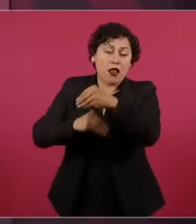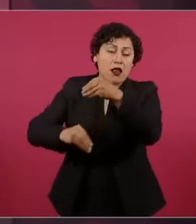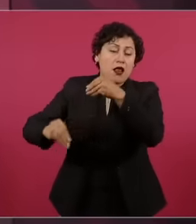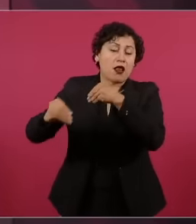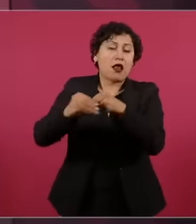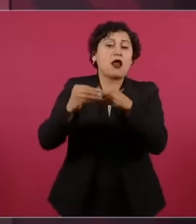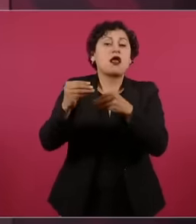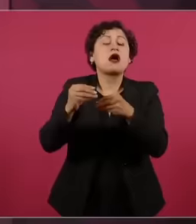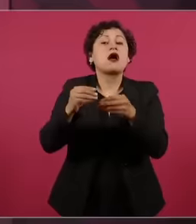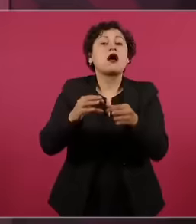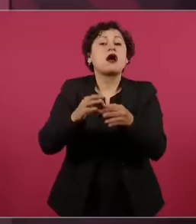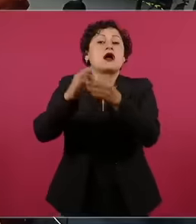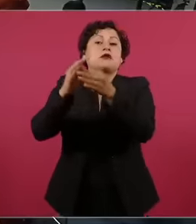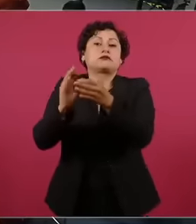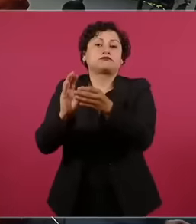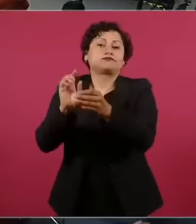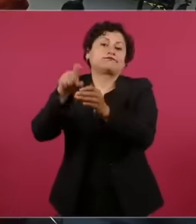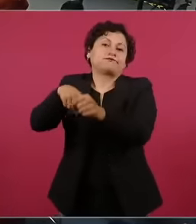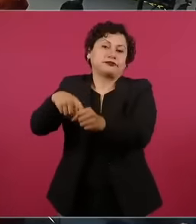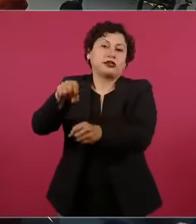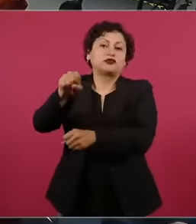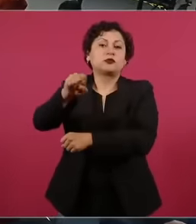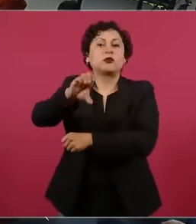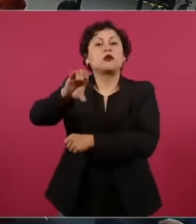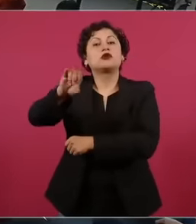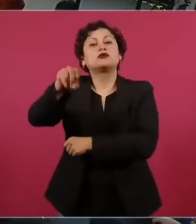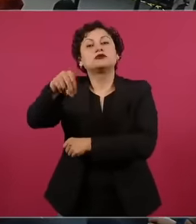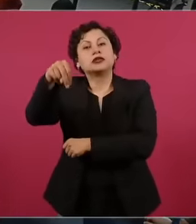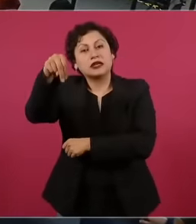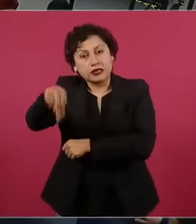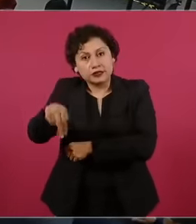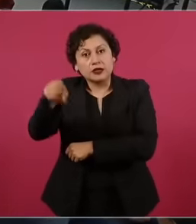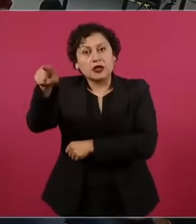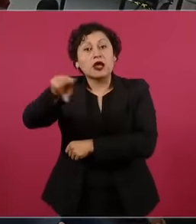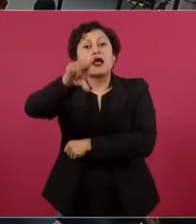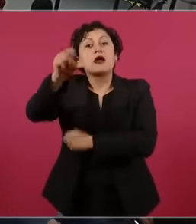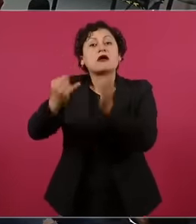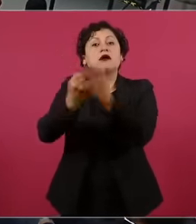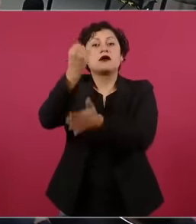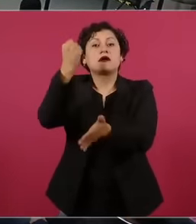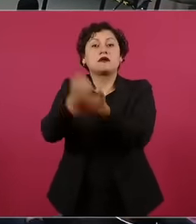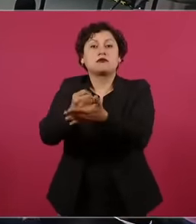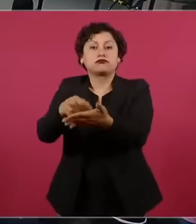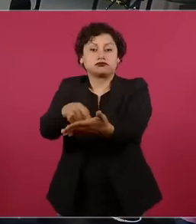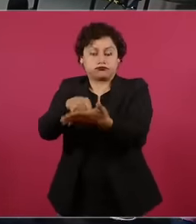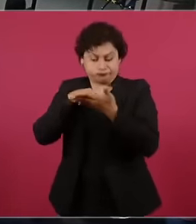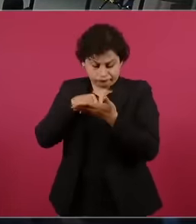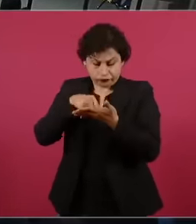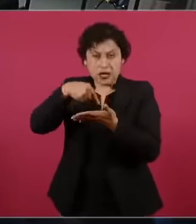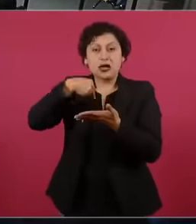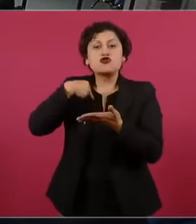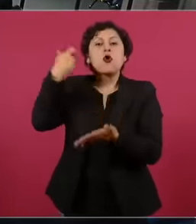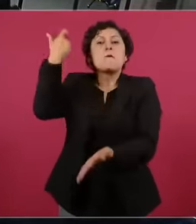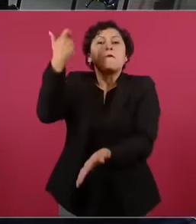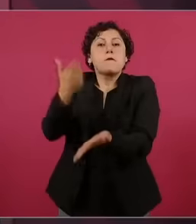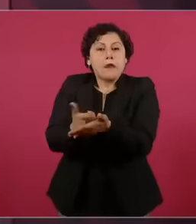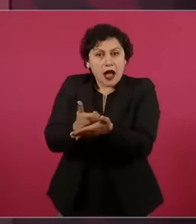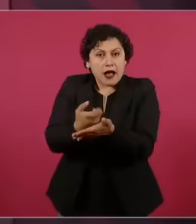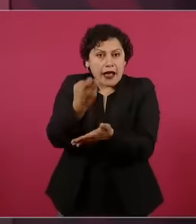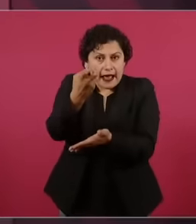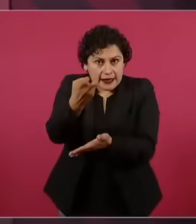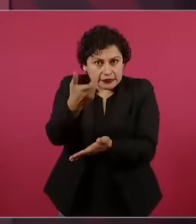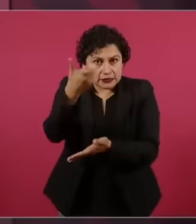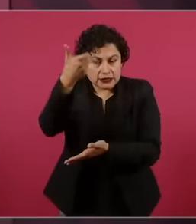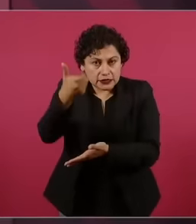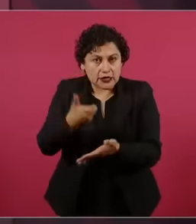and They demanded that I pay the 1,810 million pesos because if not, they were going to dismiss me